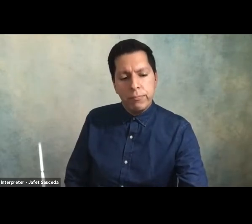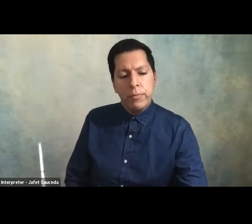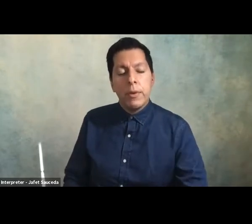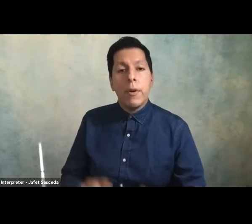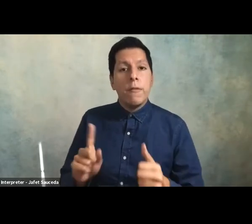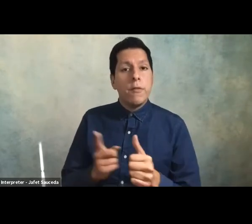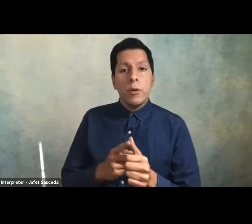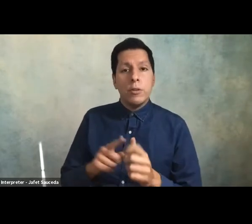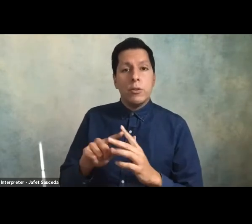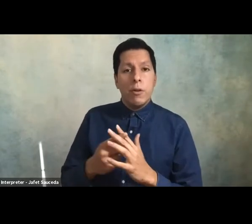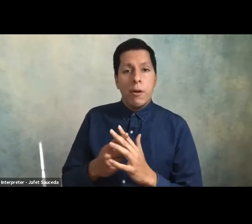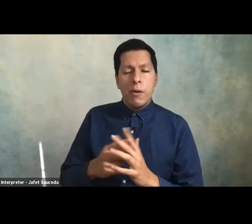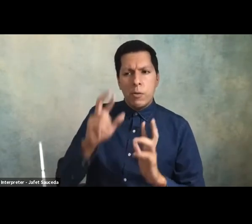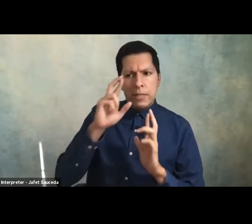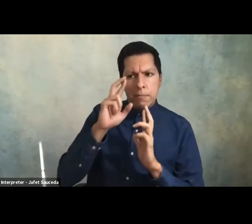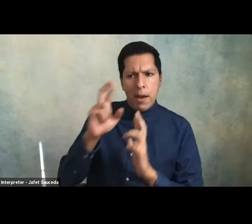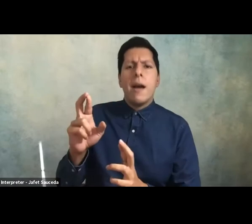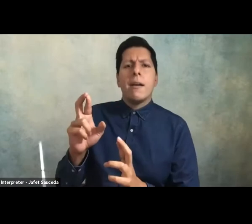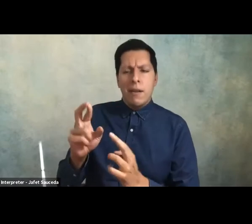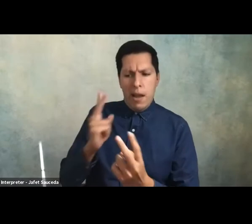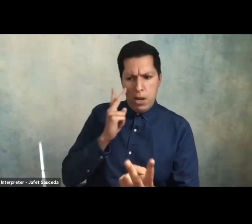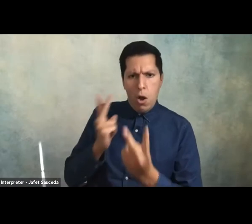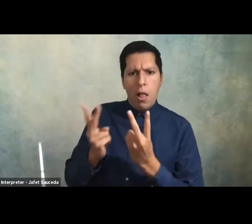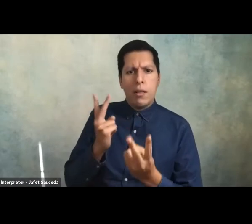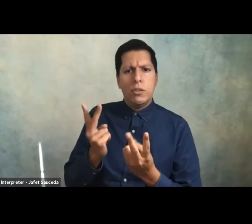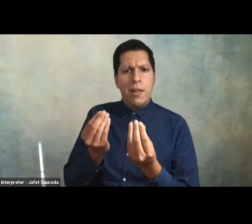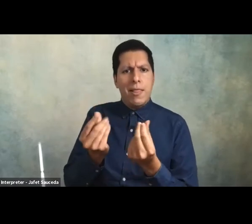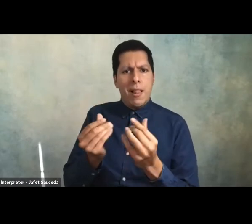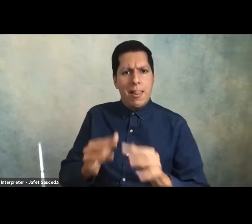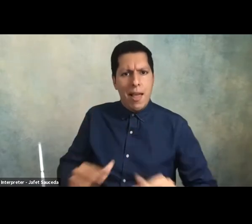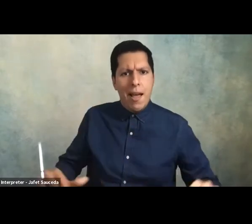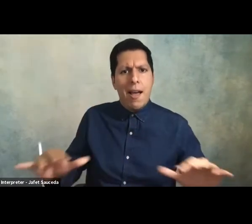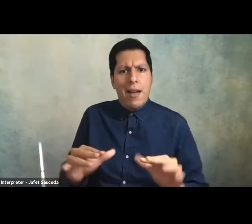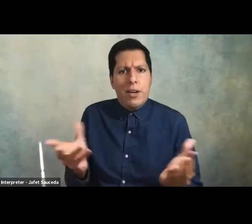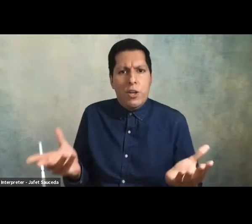respecting and acknowledging the land in which we currently reside we know acknowledgments are